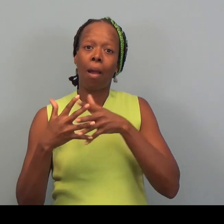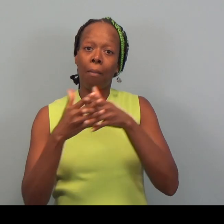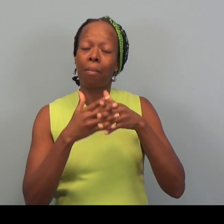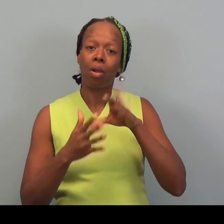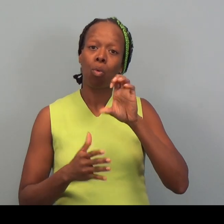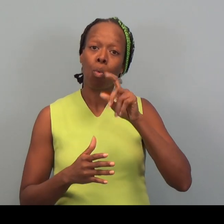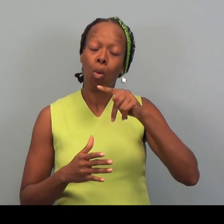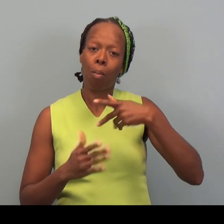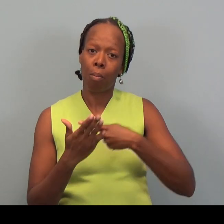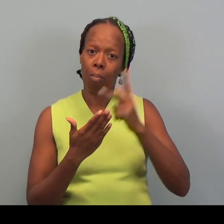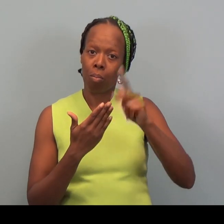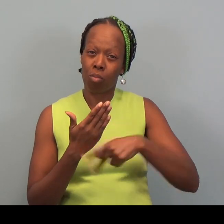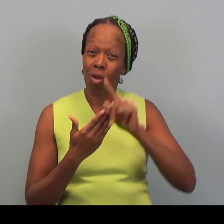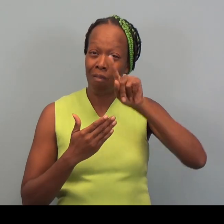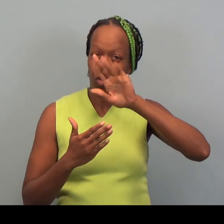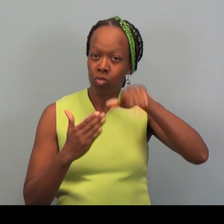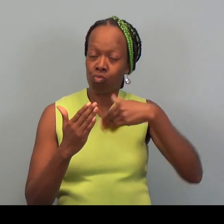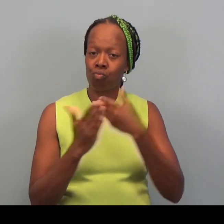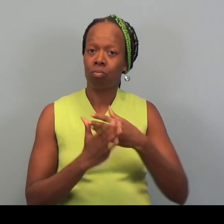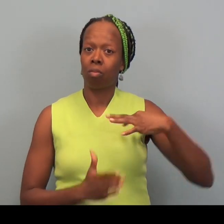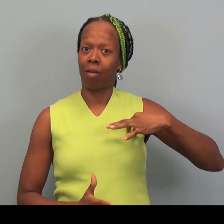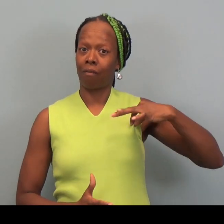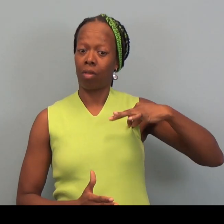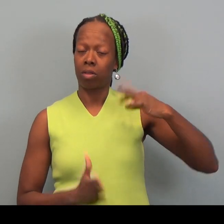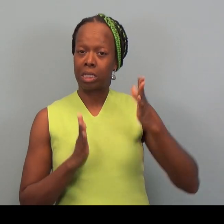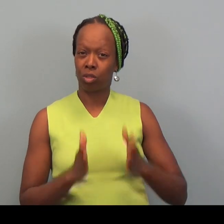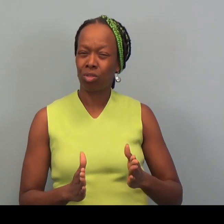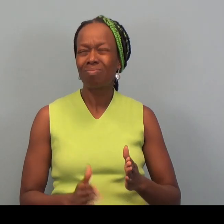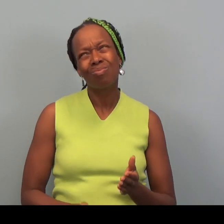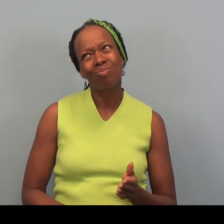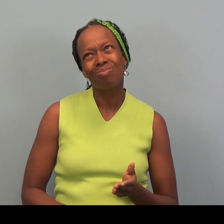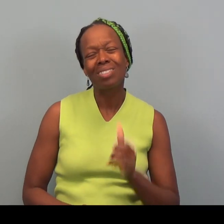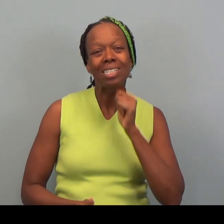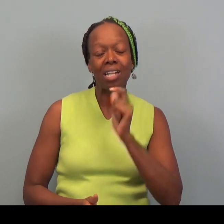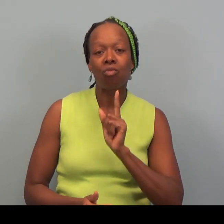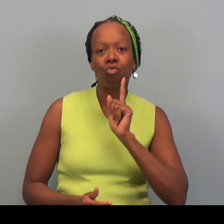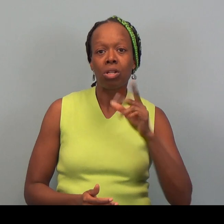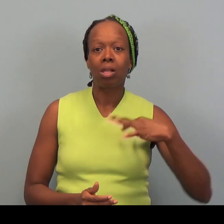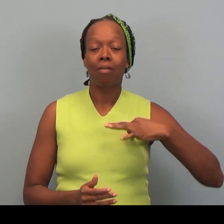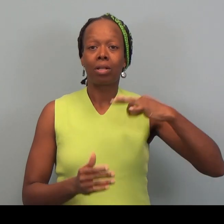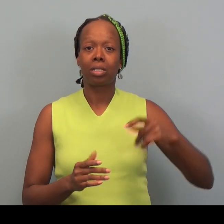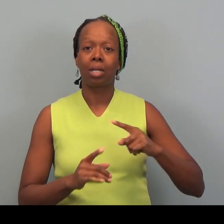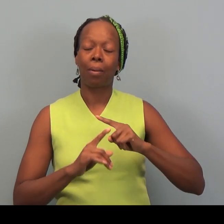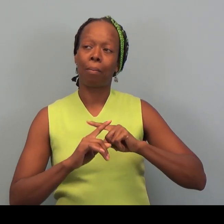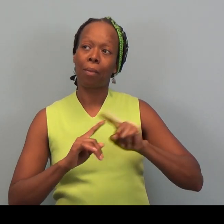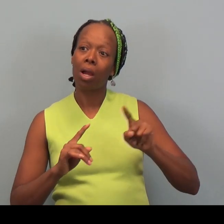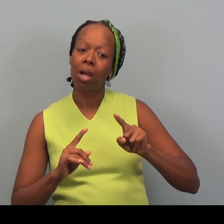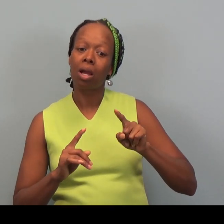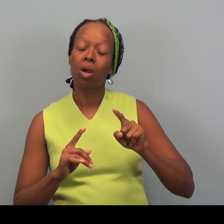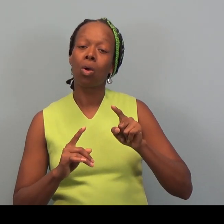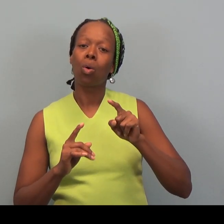as an AmeriCorps volunteer. Well, it's not really a volunteer. It’s an AmeriCorps Service member.